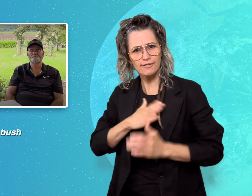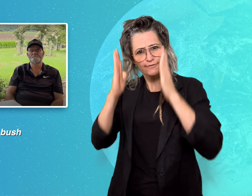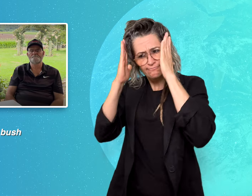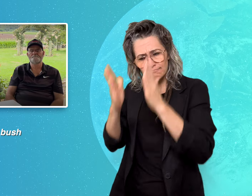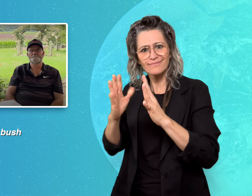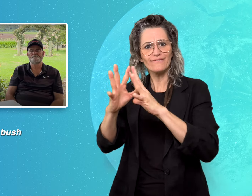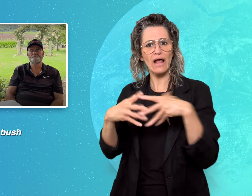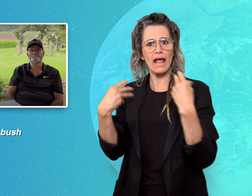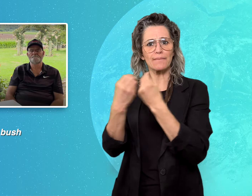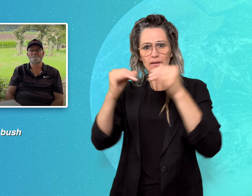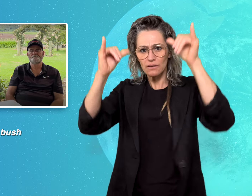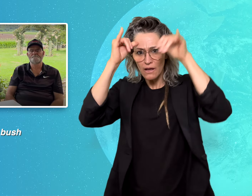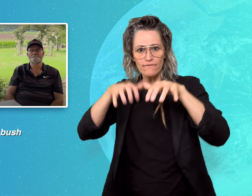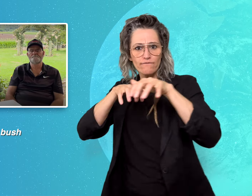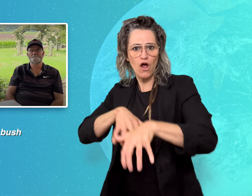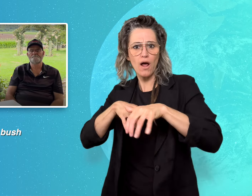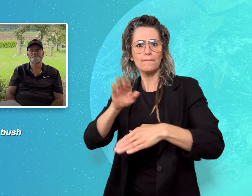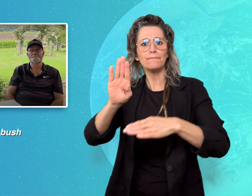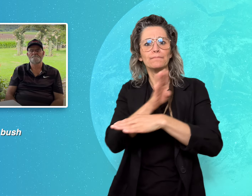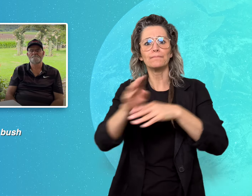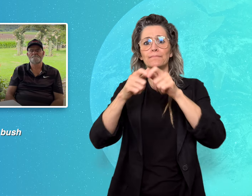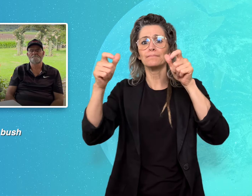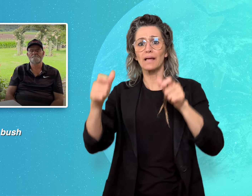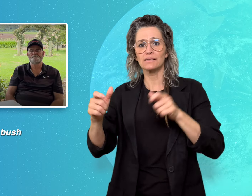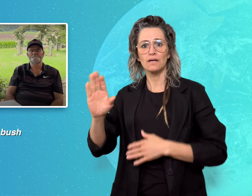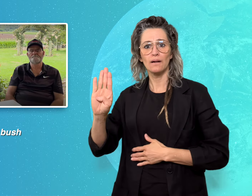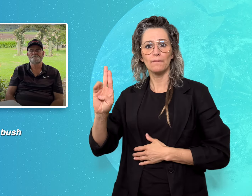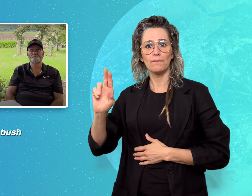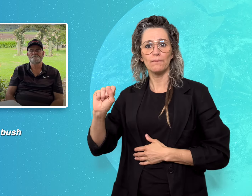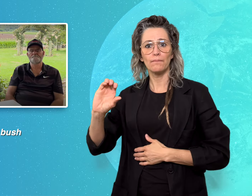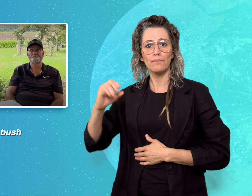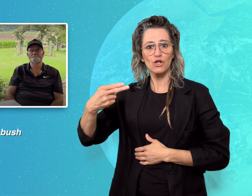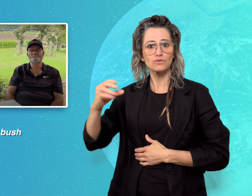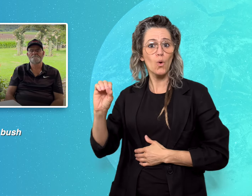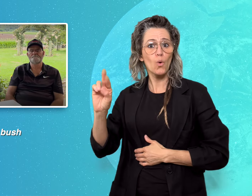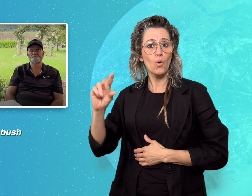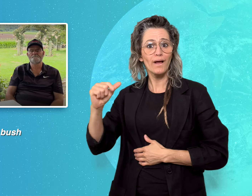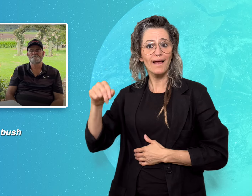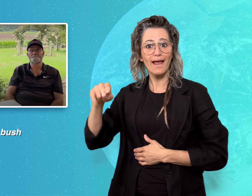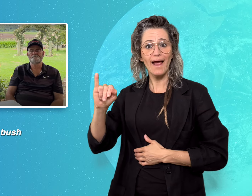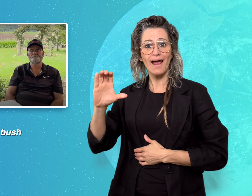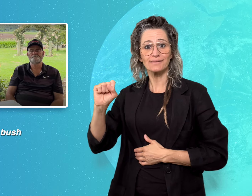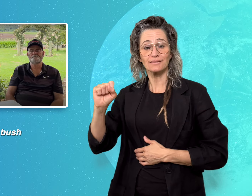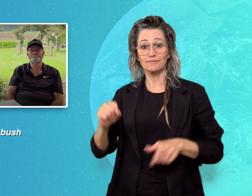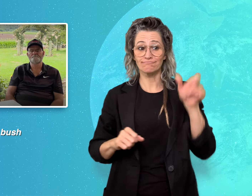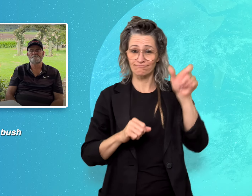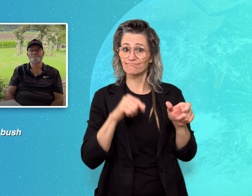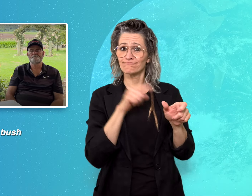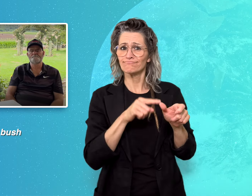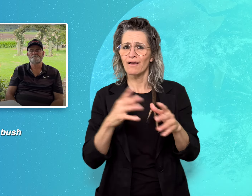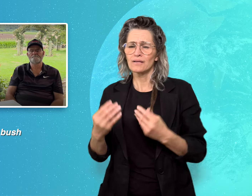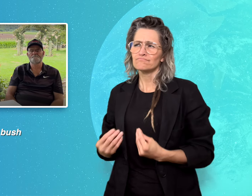Chris was inspired by his family's farming legacy.